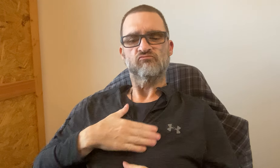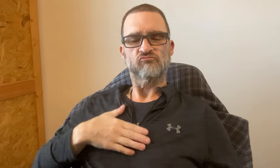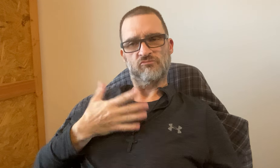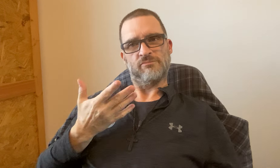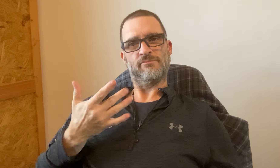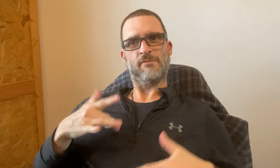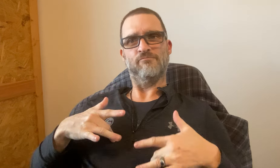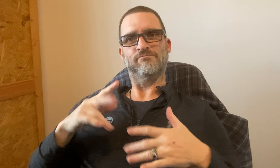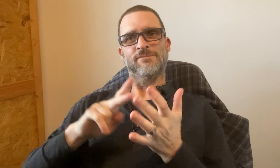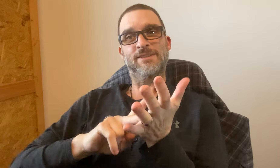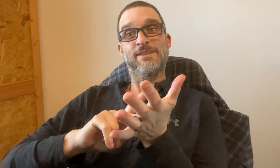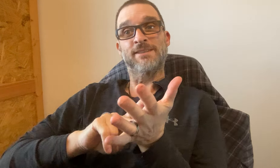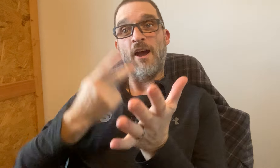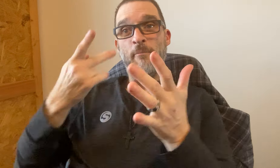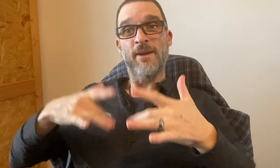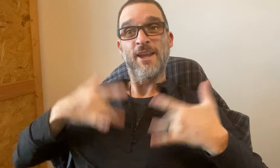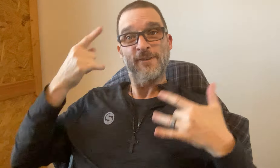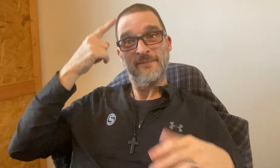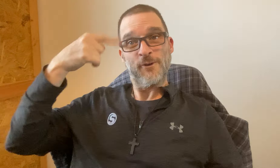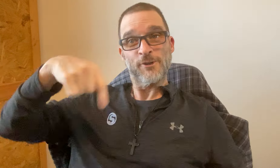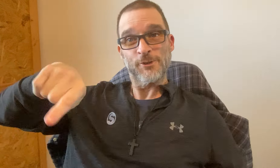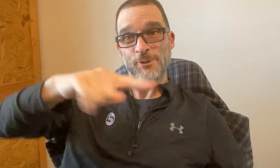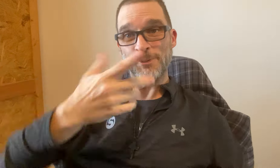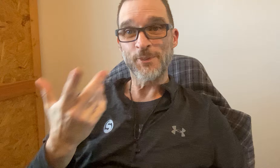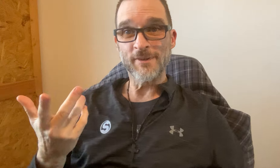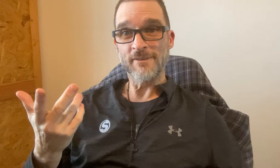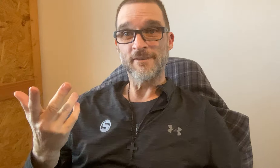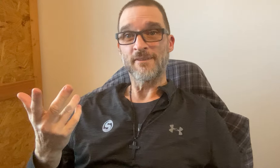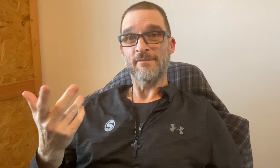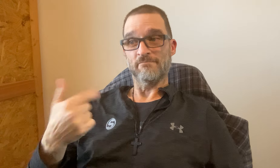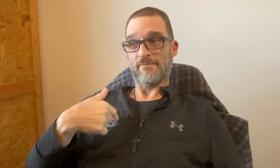We enjoyed ourselves. So that means it's double events for you.